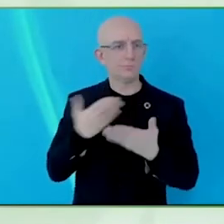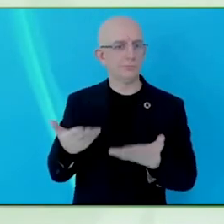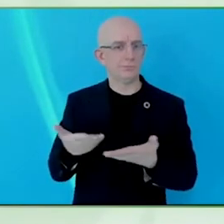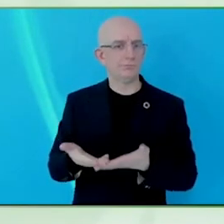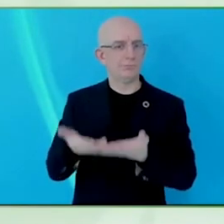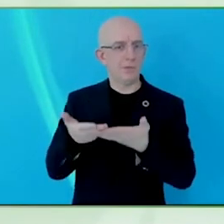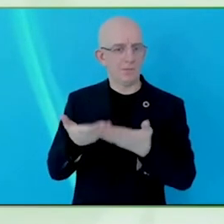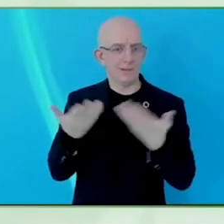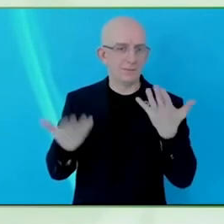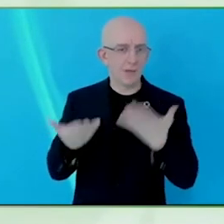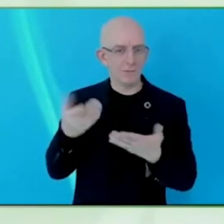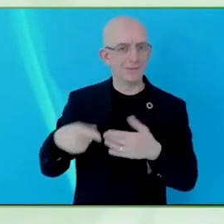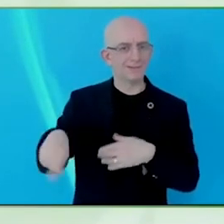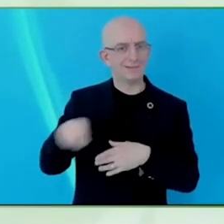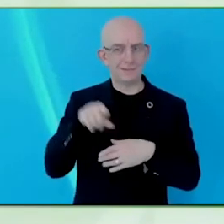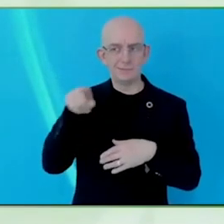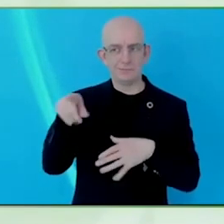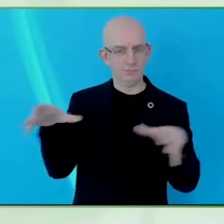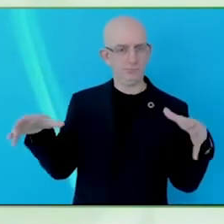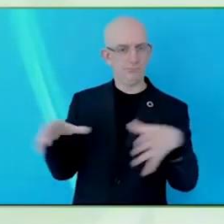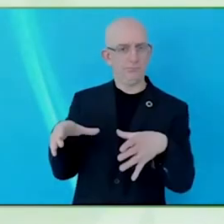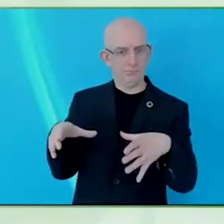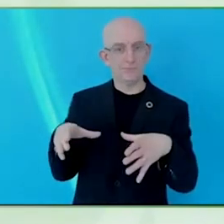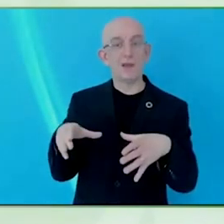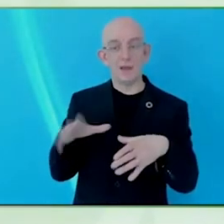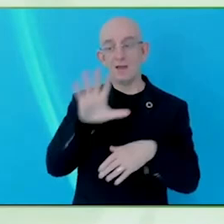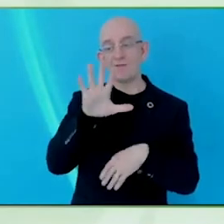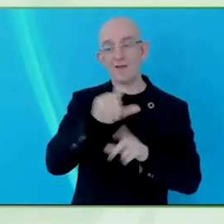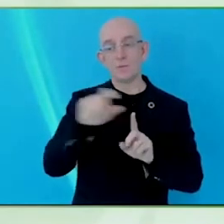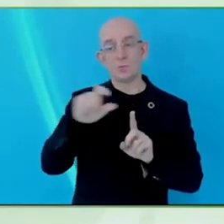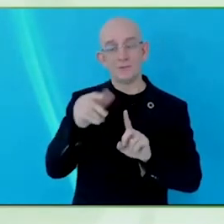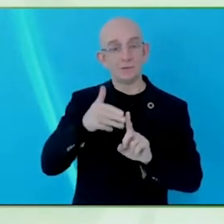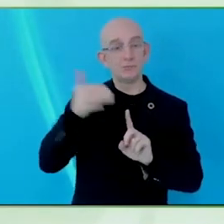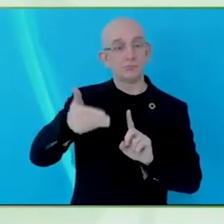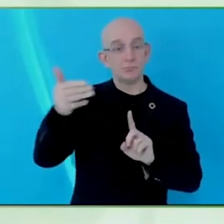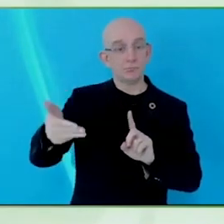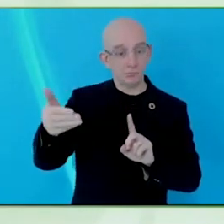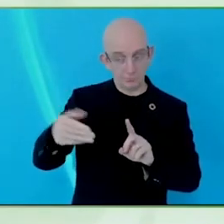But it is going to happen in layers and we tell anyone coming on